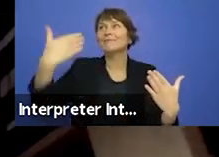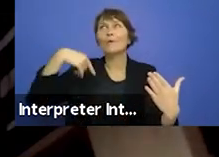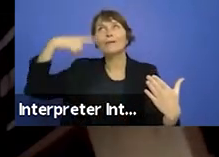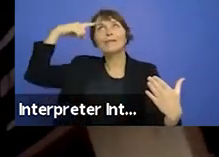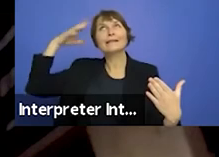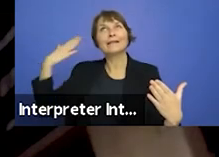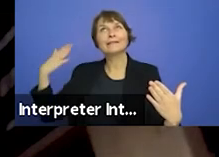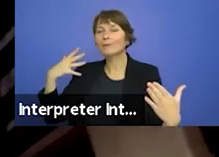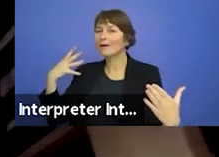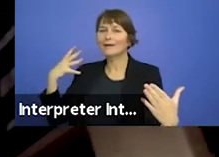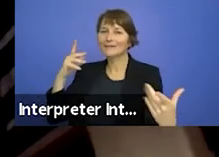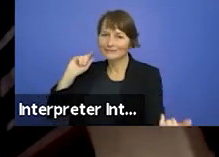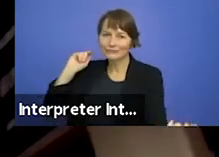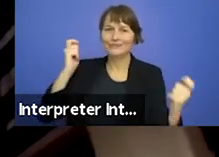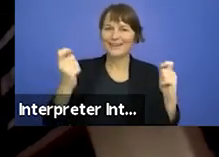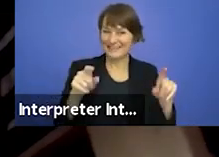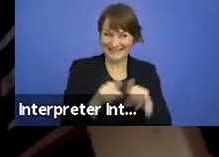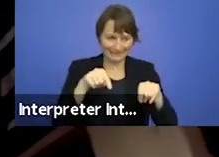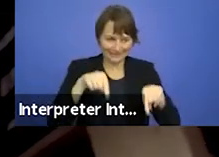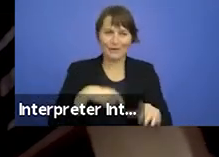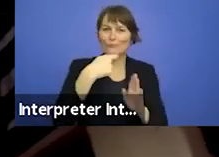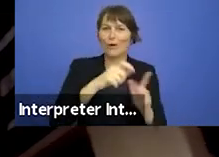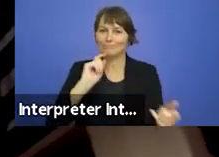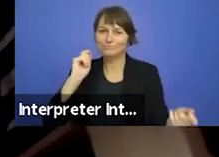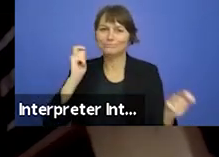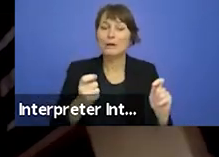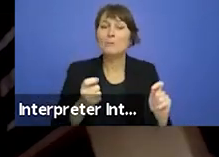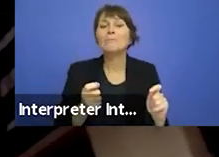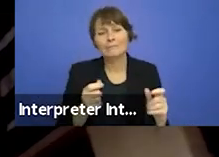Yes the world has changed . Yes it might be harder now than it was a year ago,